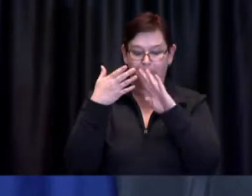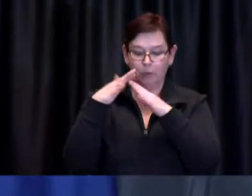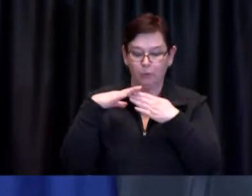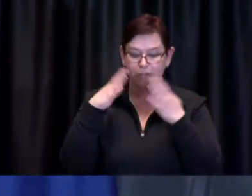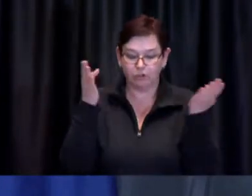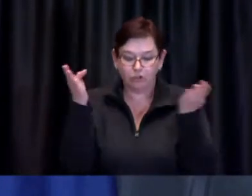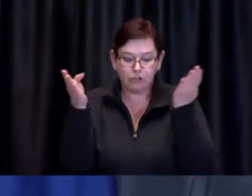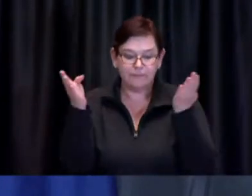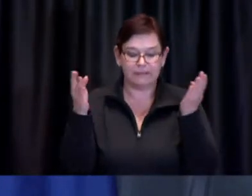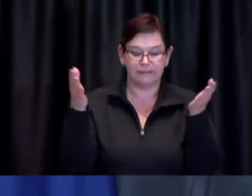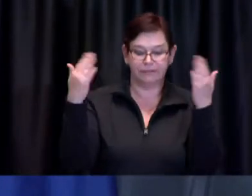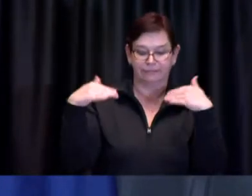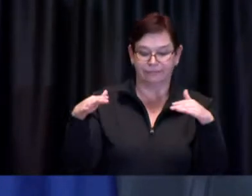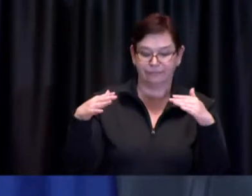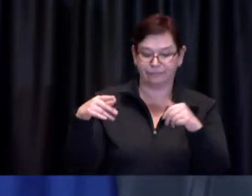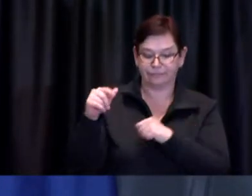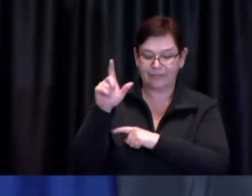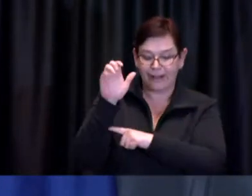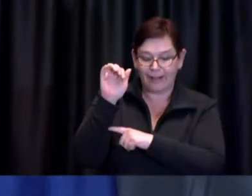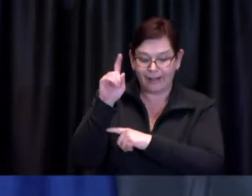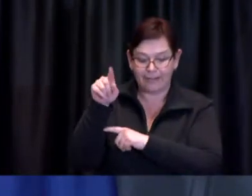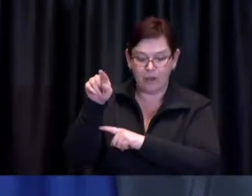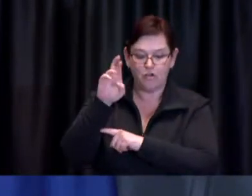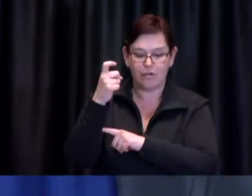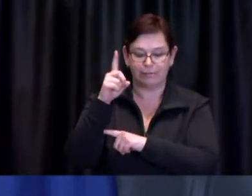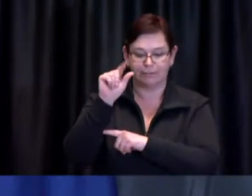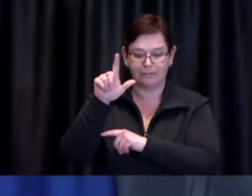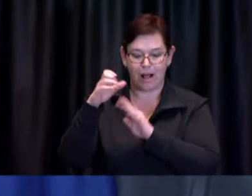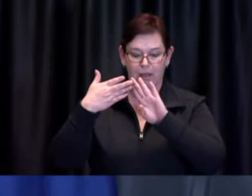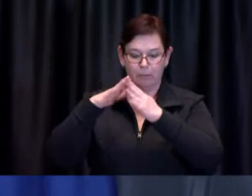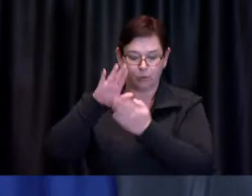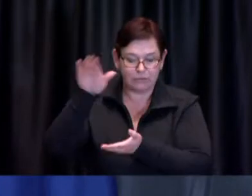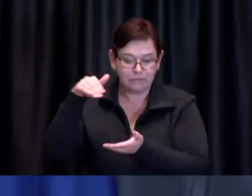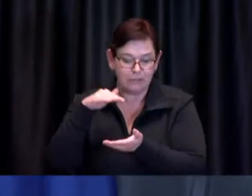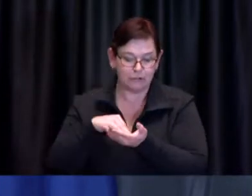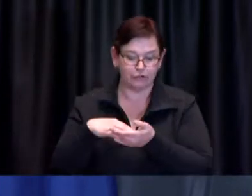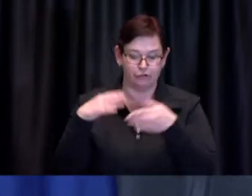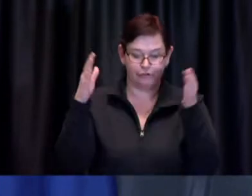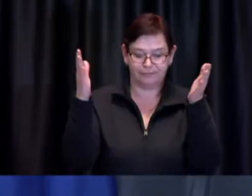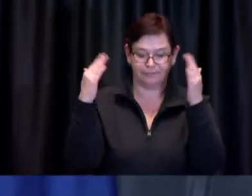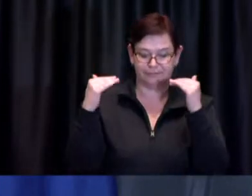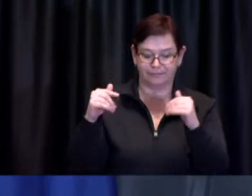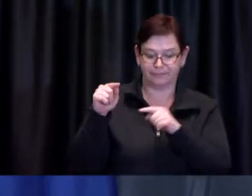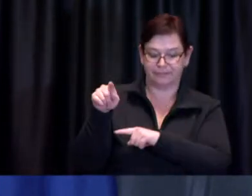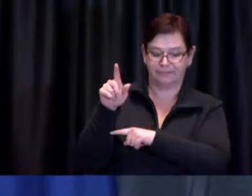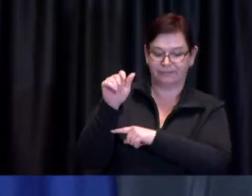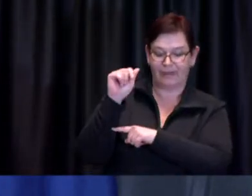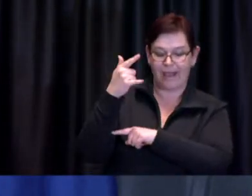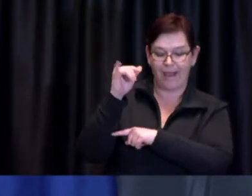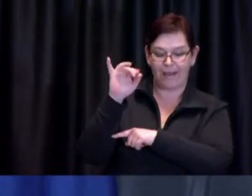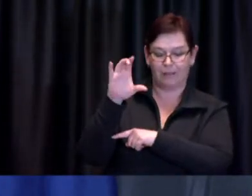North Scarborough Agincourt Community Services Association. In North York the North York Community House.